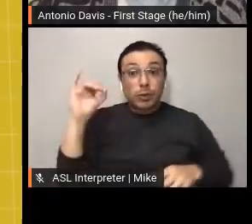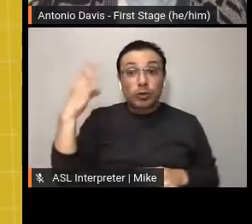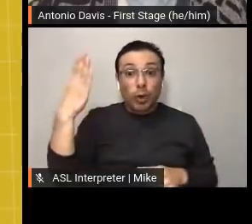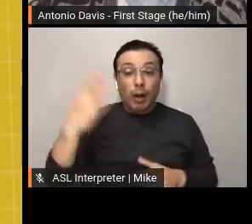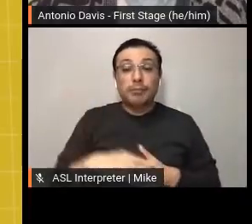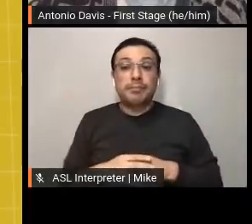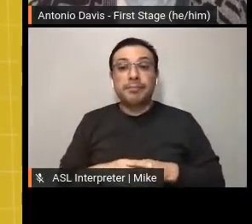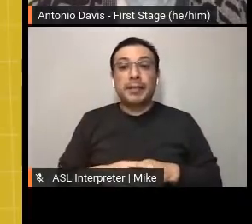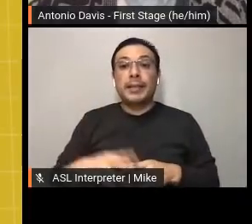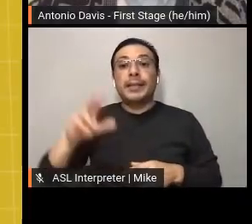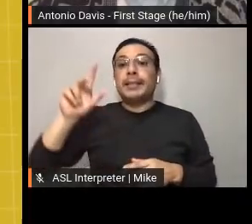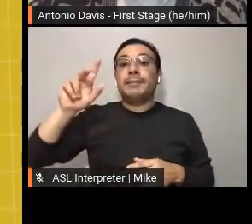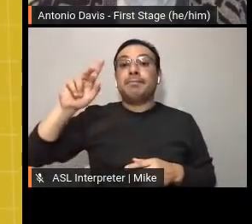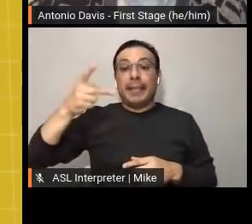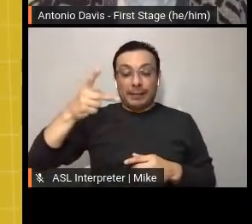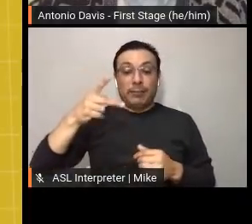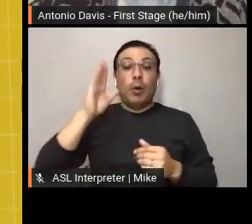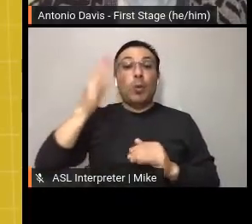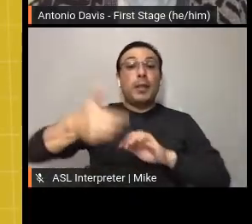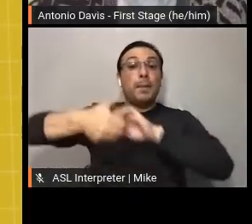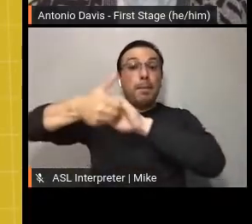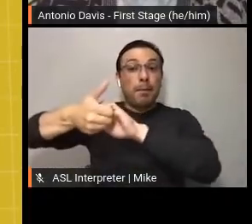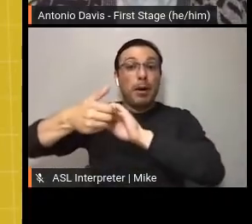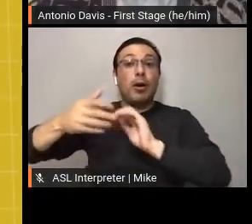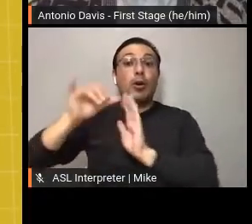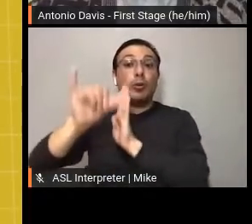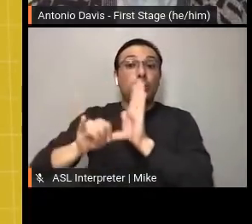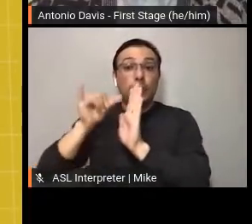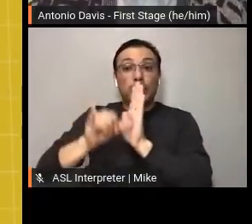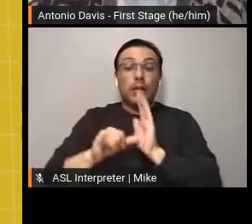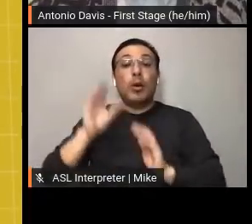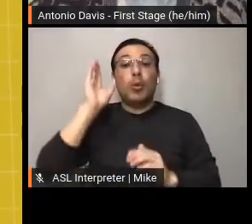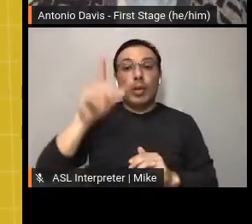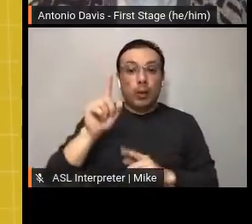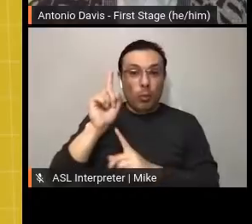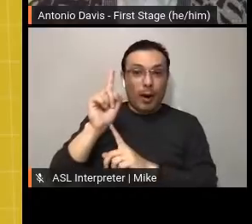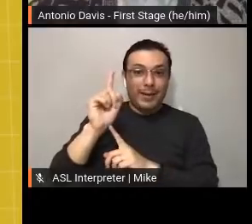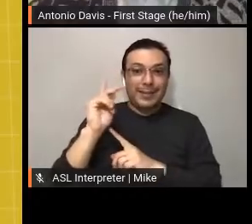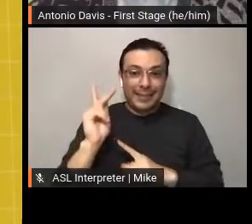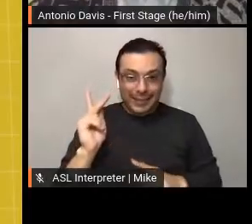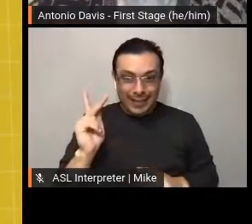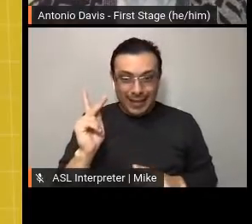a YouTube partner within a year by reaching 1k subs and 4k watch hours.